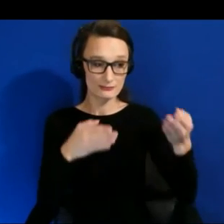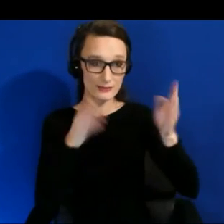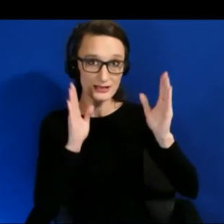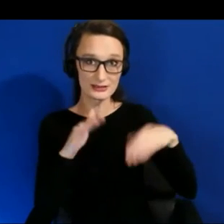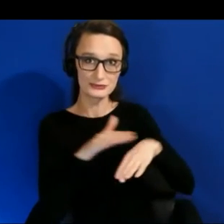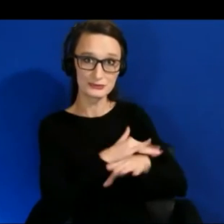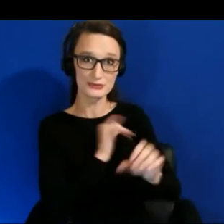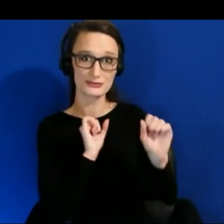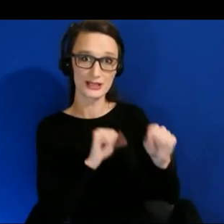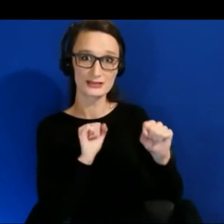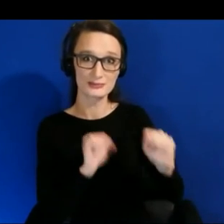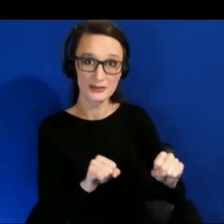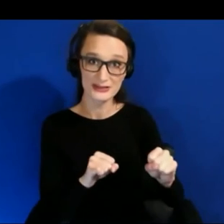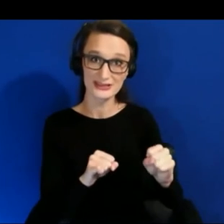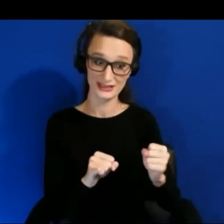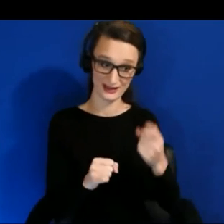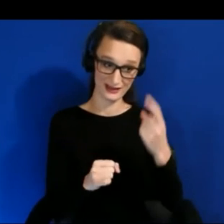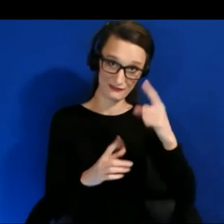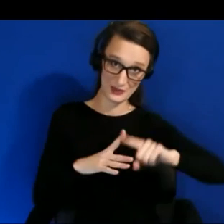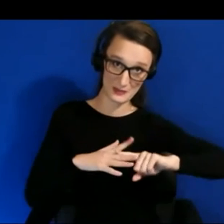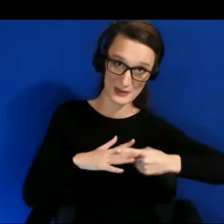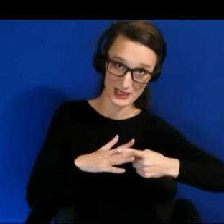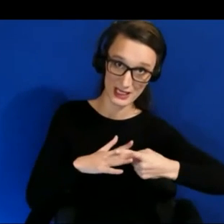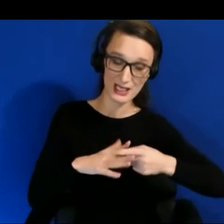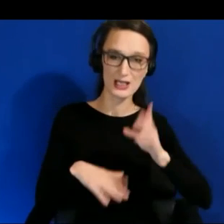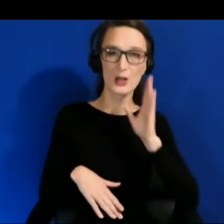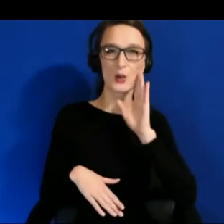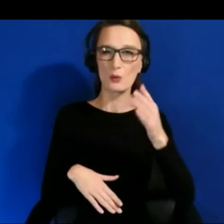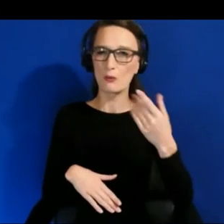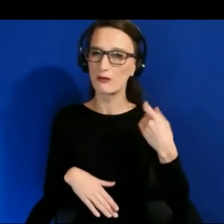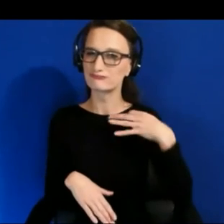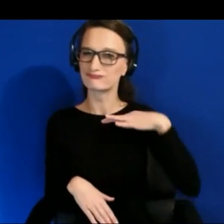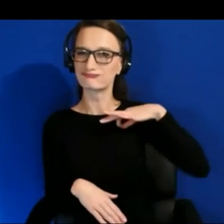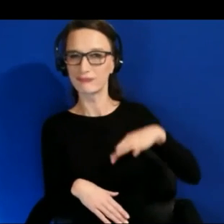forefront will be paid back with the very best XR tech in the world.